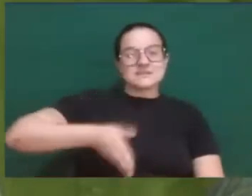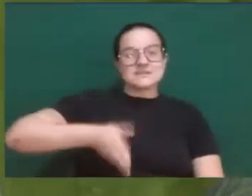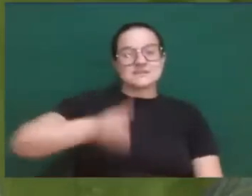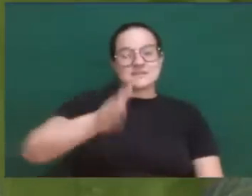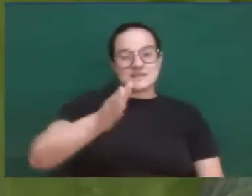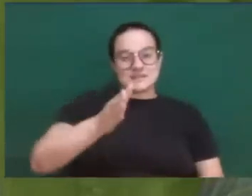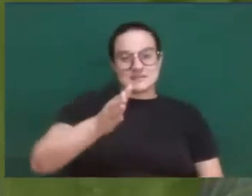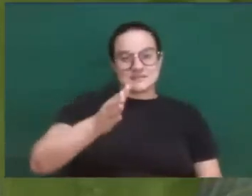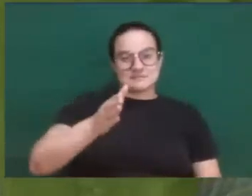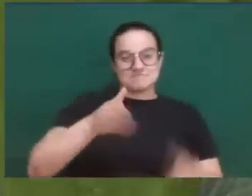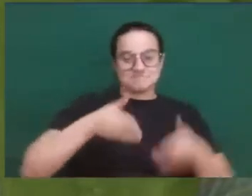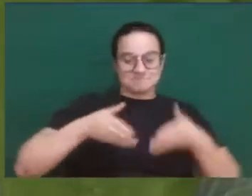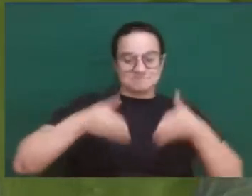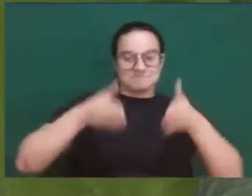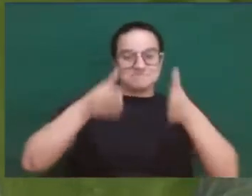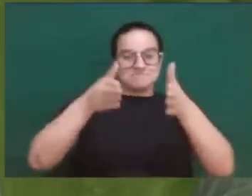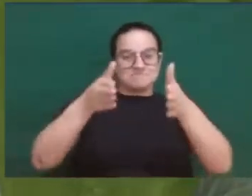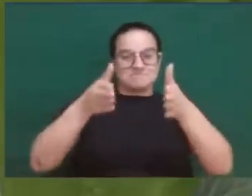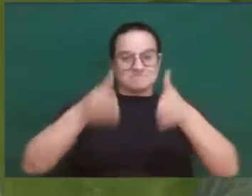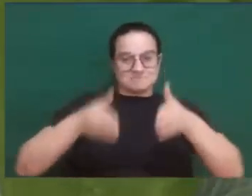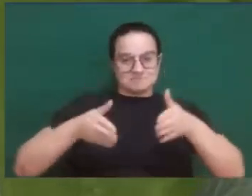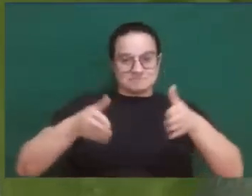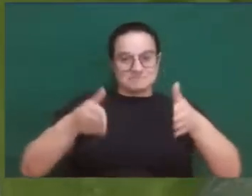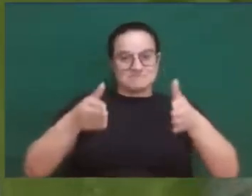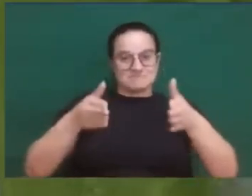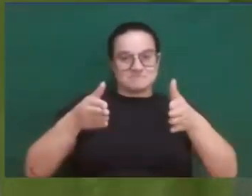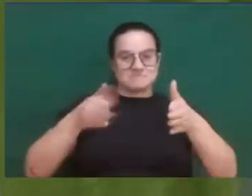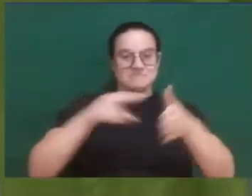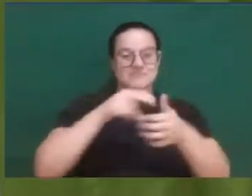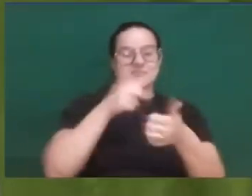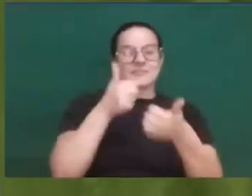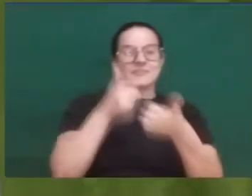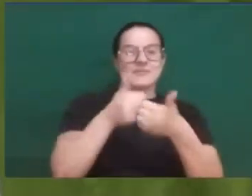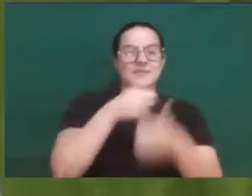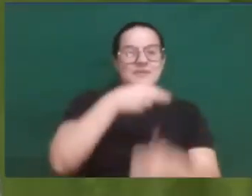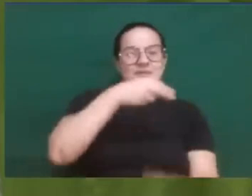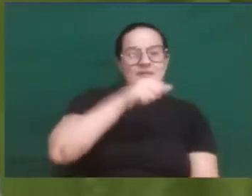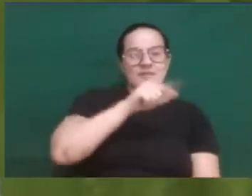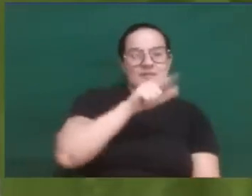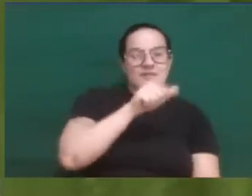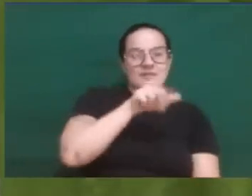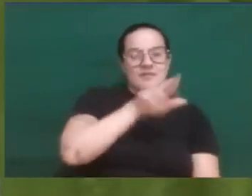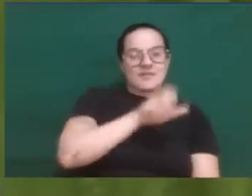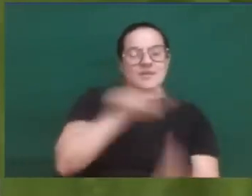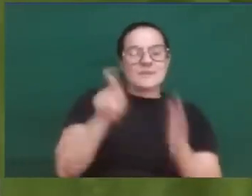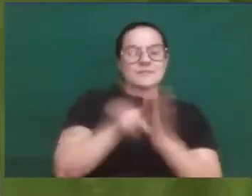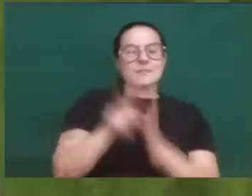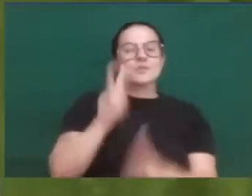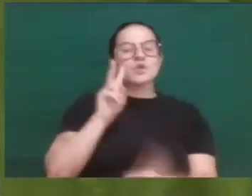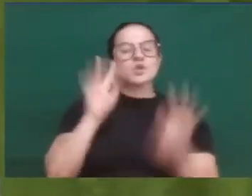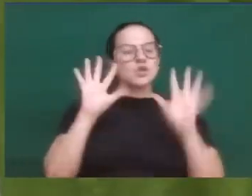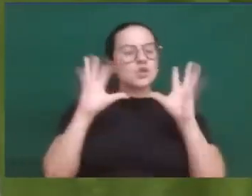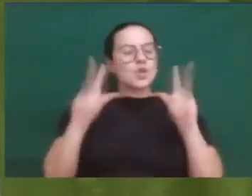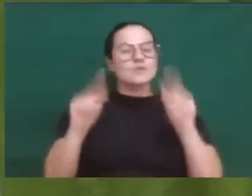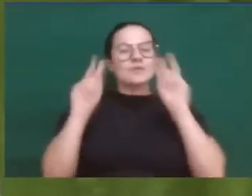and tiny Nazareth, to serve as a lesson to any new governor.